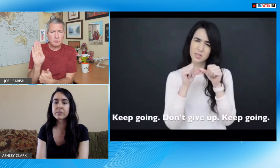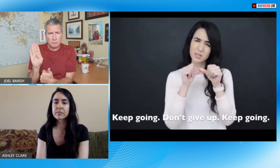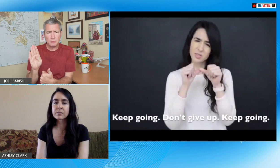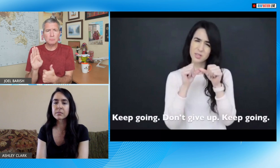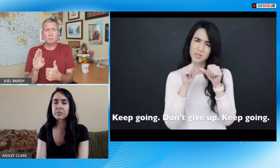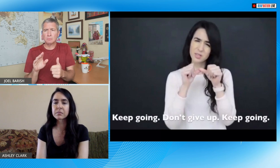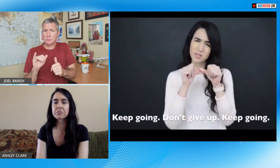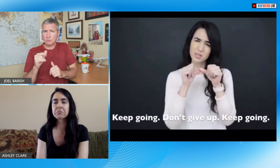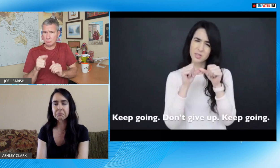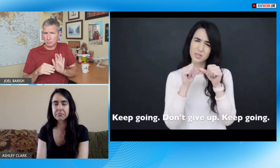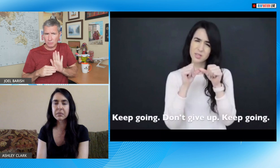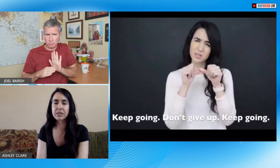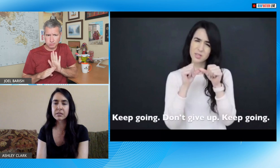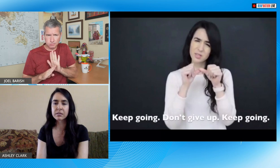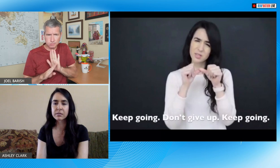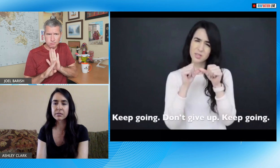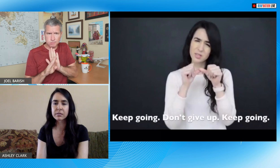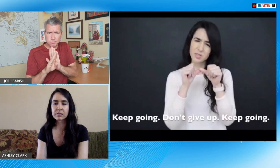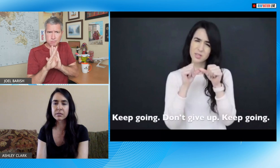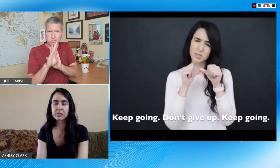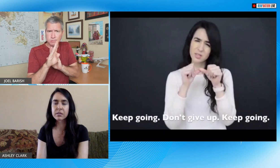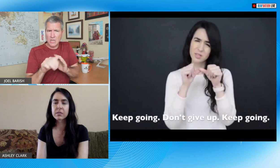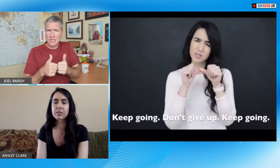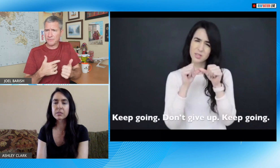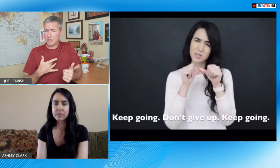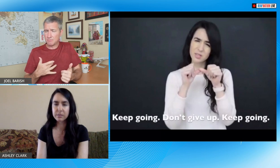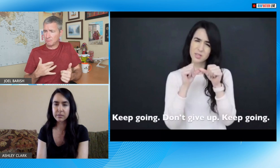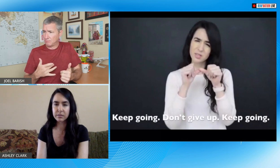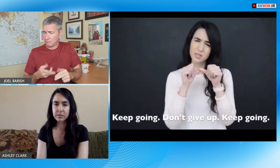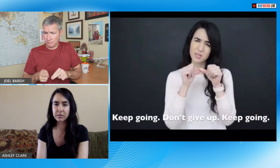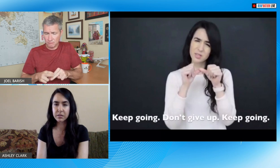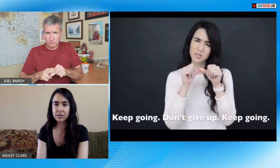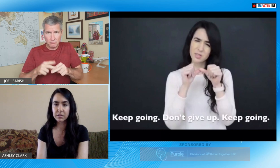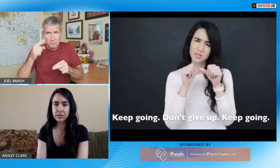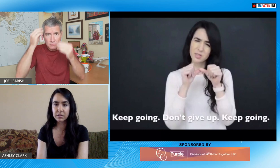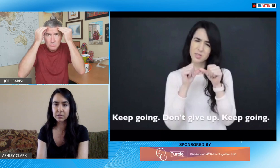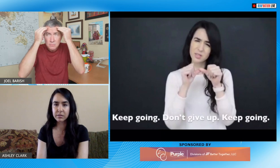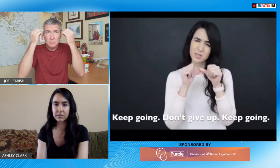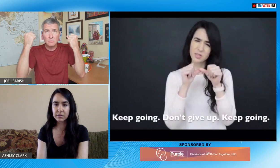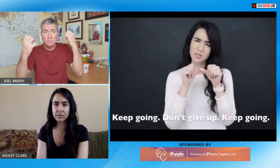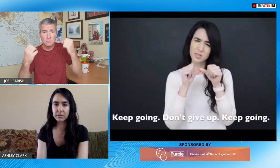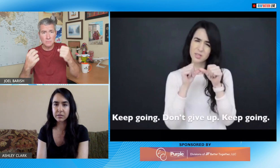Instagram a little bit on on Facebook but all of those are are growing I mean